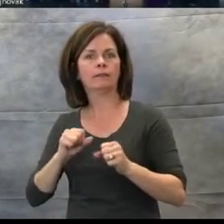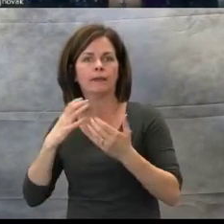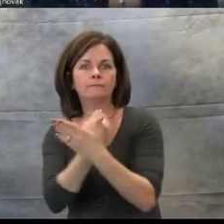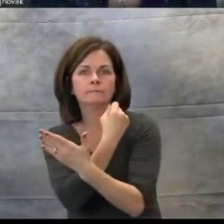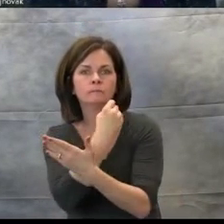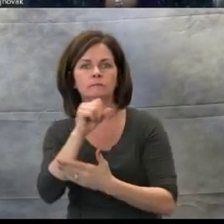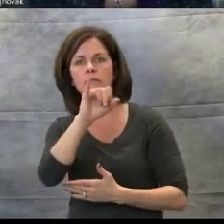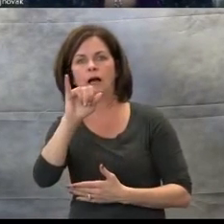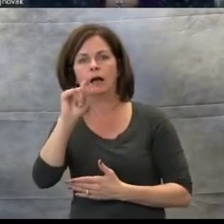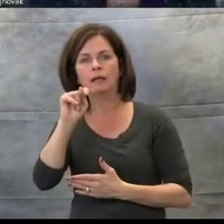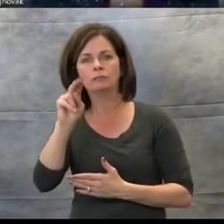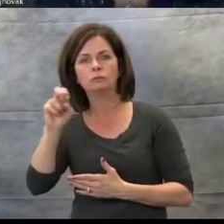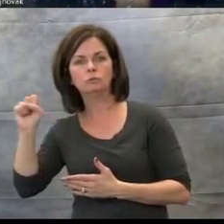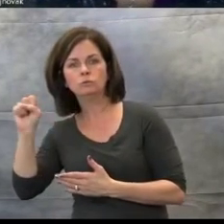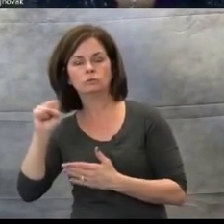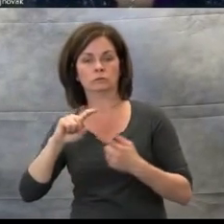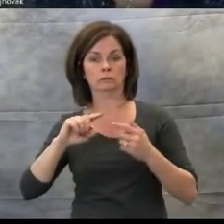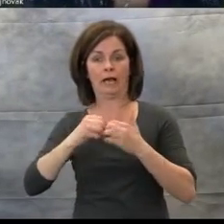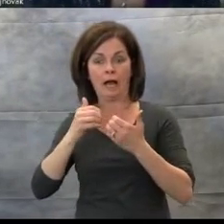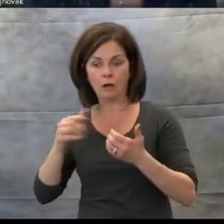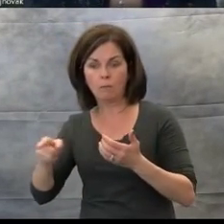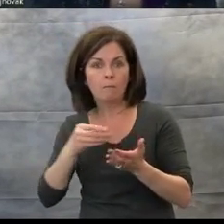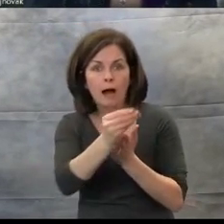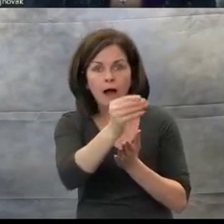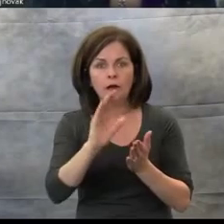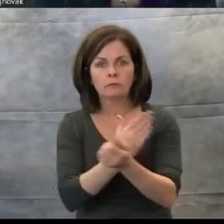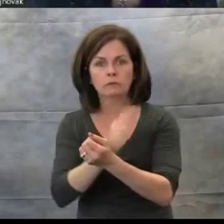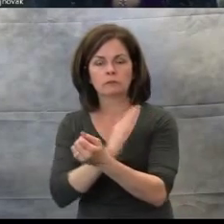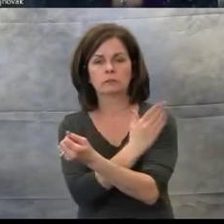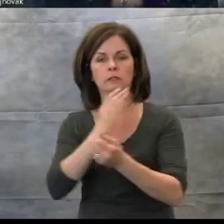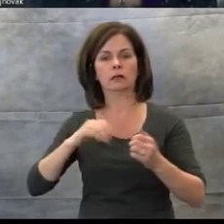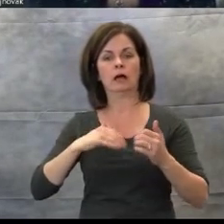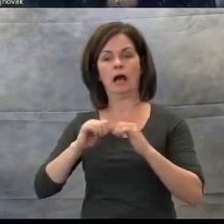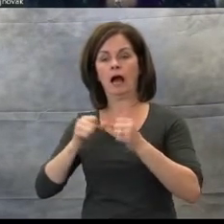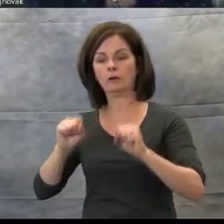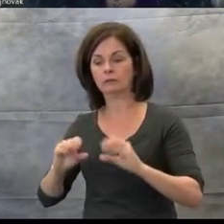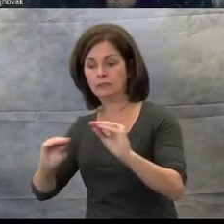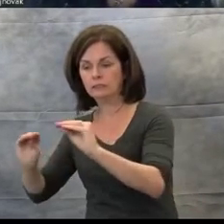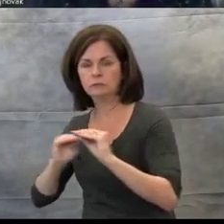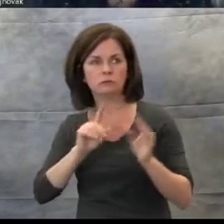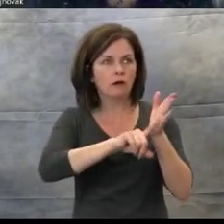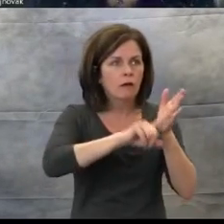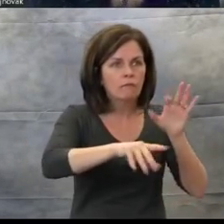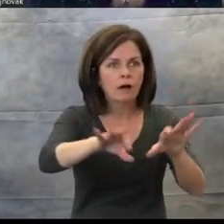How can we teach them to find local concerts in their community and find transportation to the events?